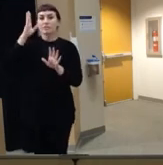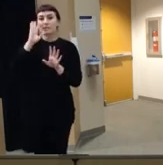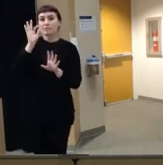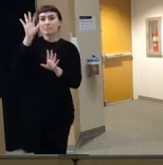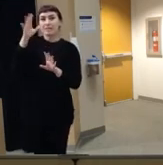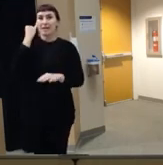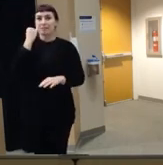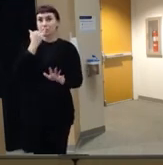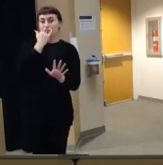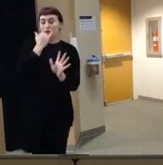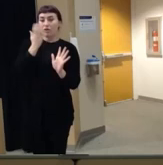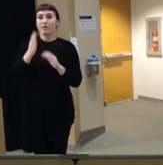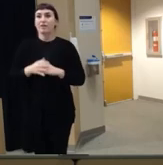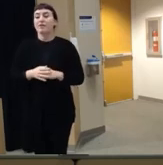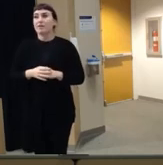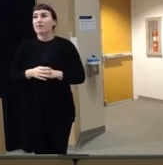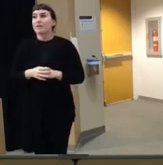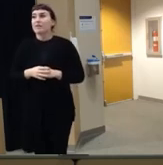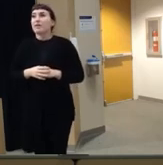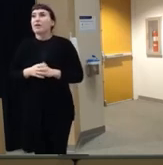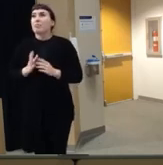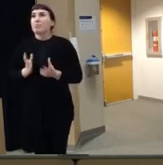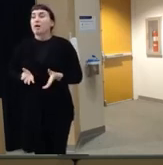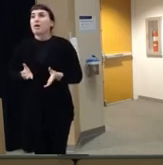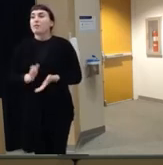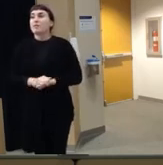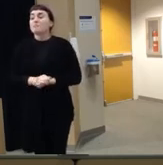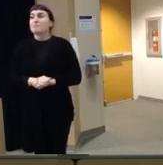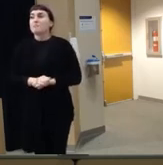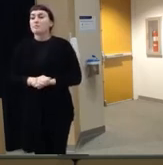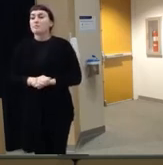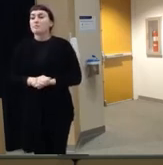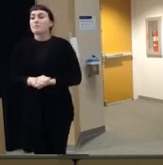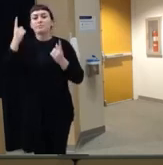second part of this question is is null but I don't think I am but um so thinking about how